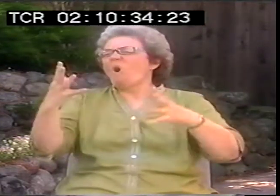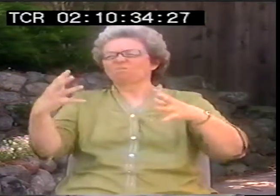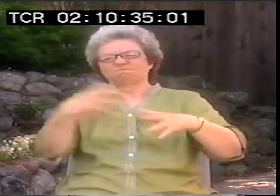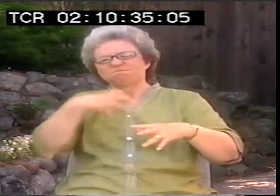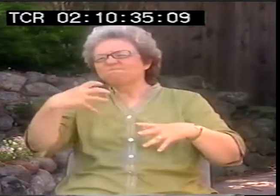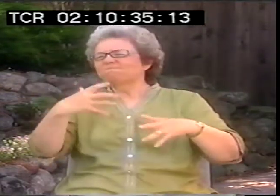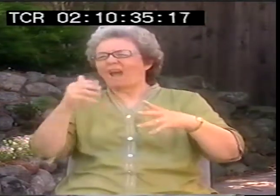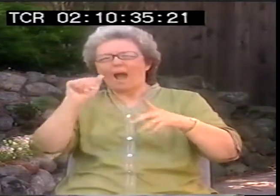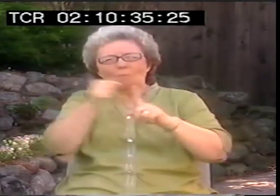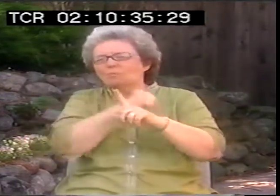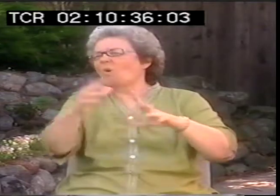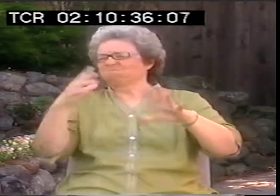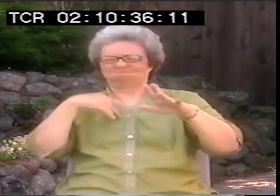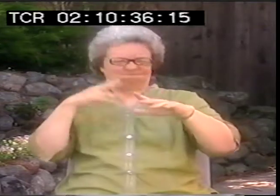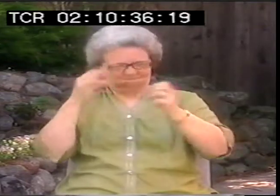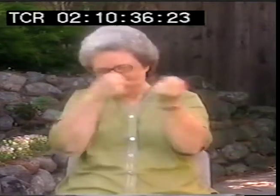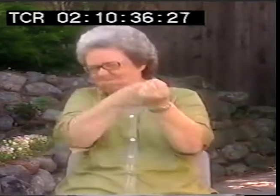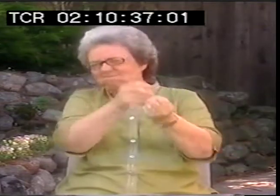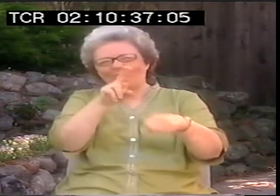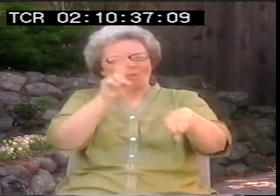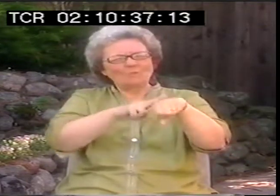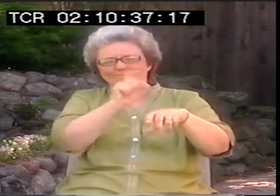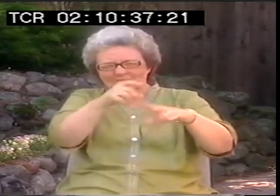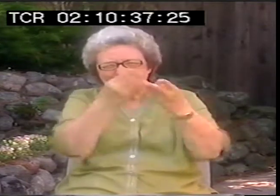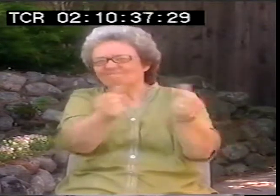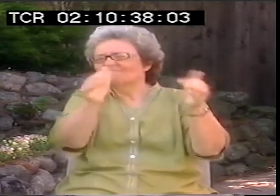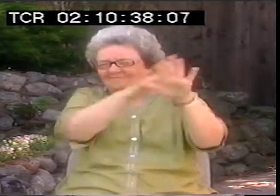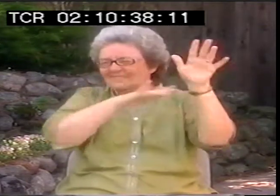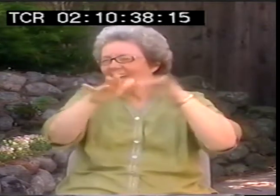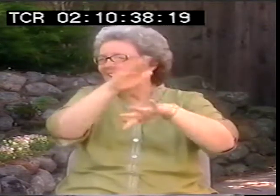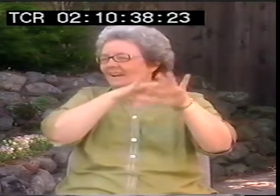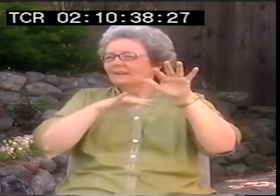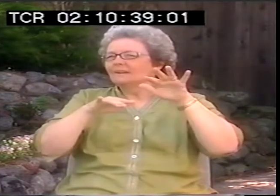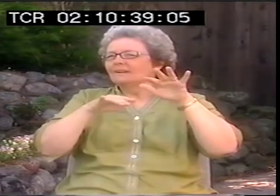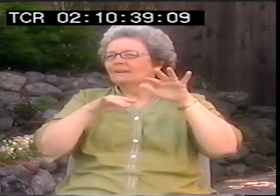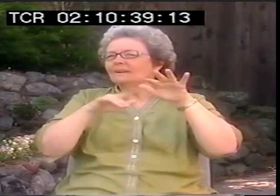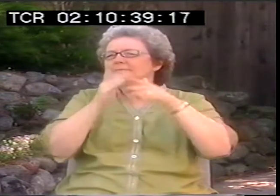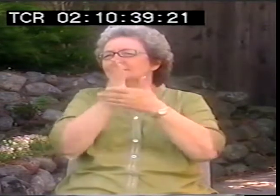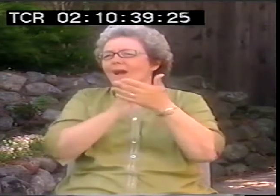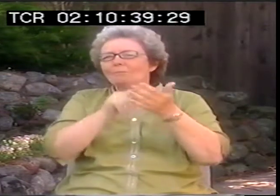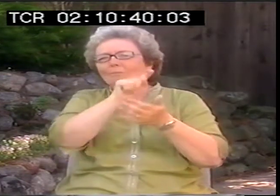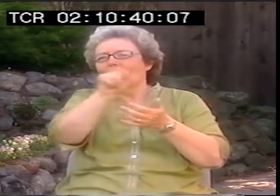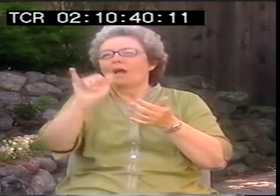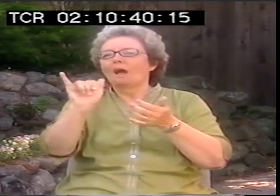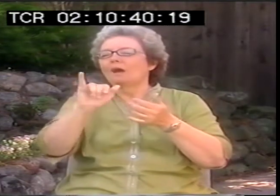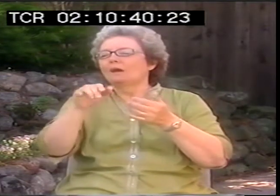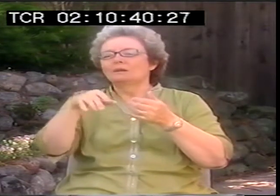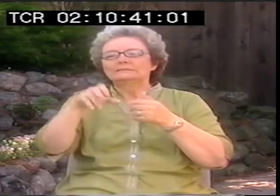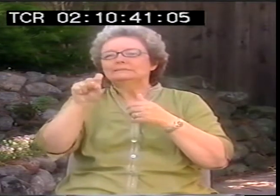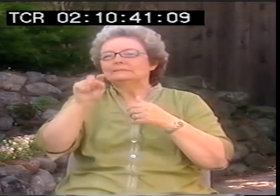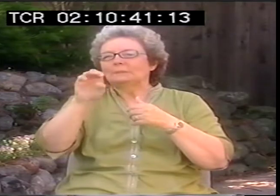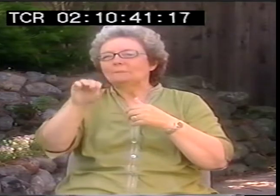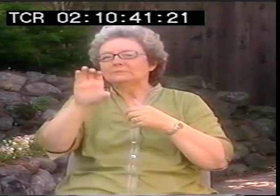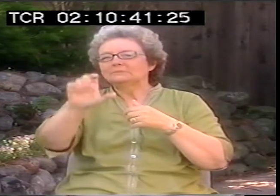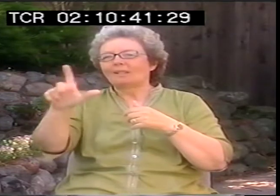or supporting different things. There's a lot of different causes, a lot of different groups out there. Stem cell research, everybody is very upset